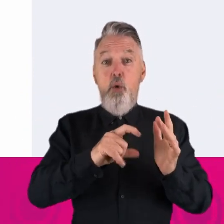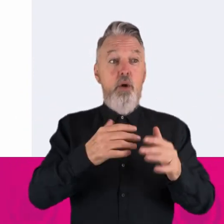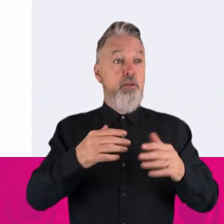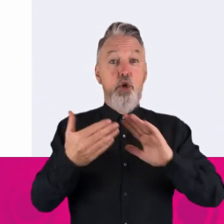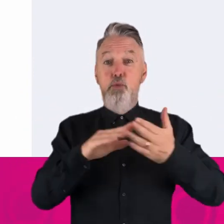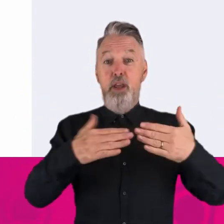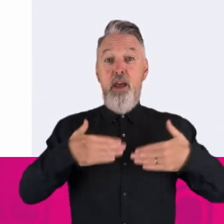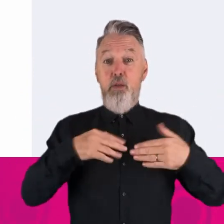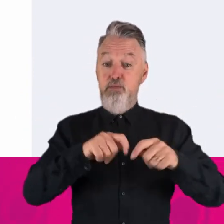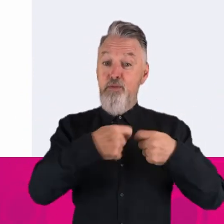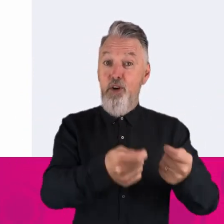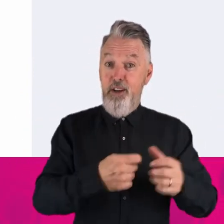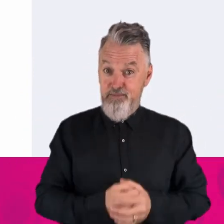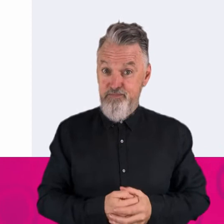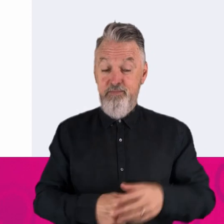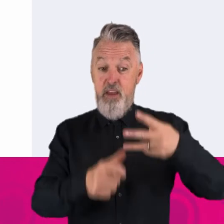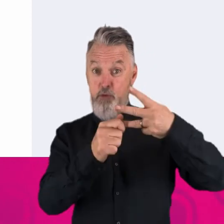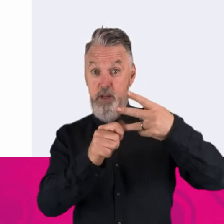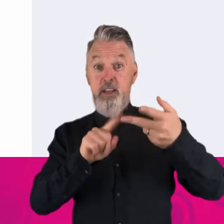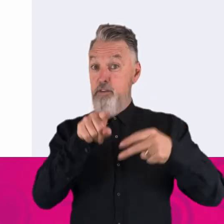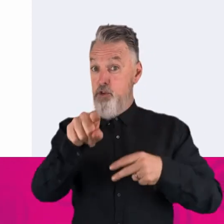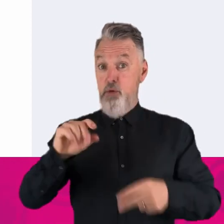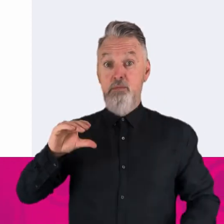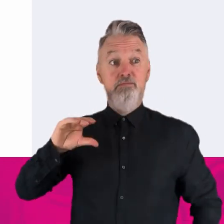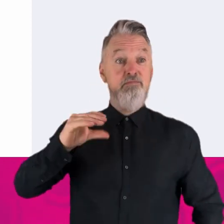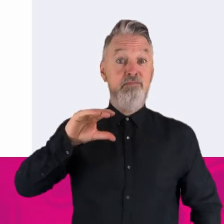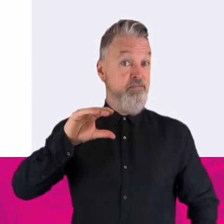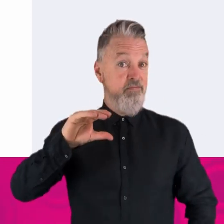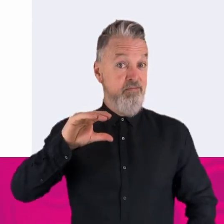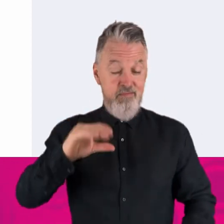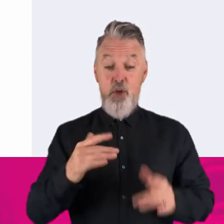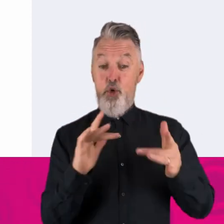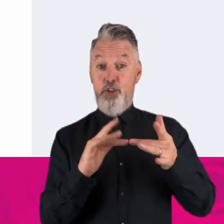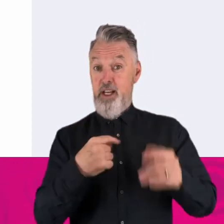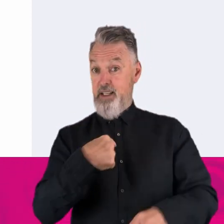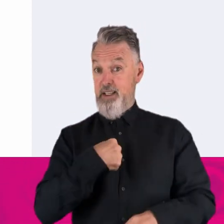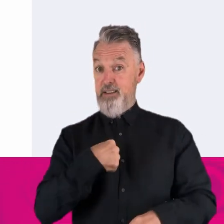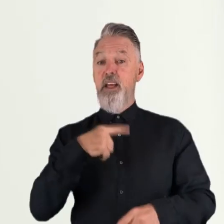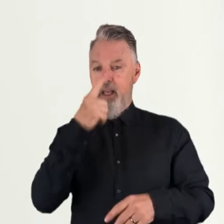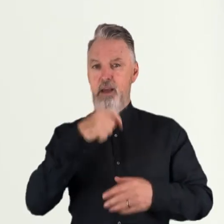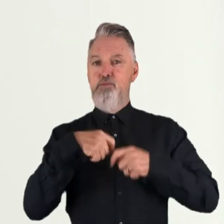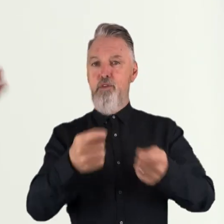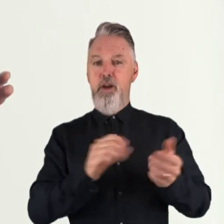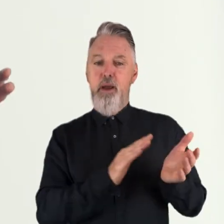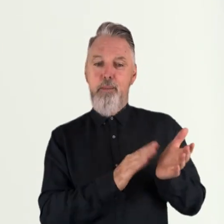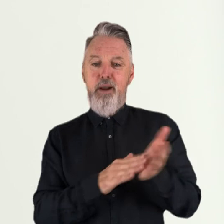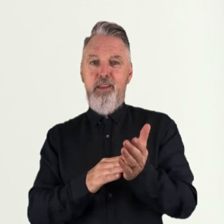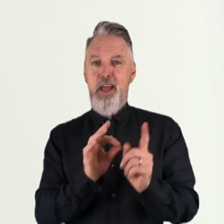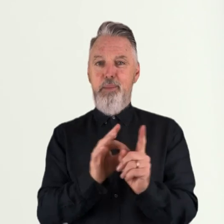Number three, if you’re an impact investor, contact us to receive monthly updates on our progress. We’re looking to take on investment